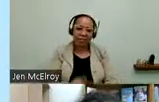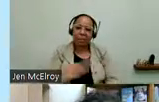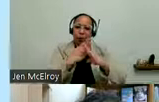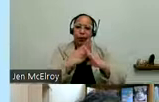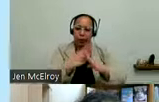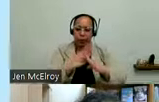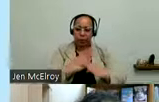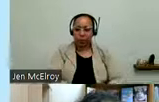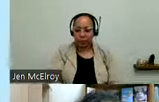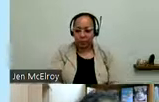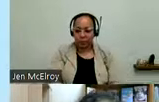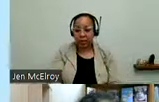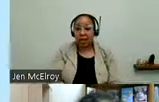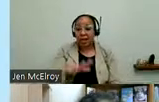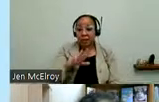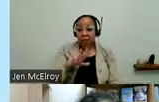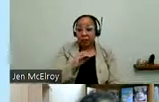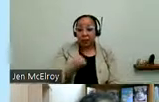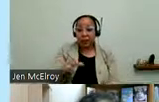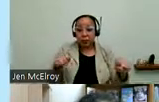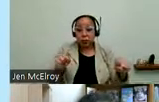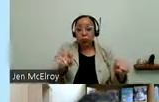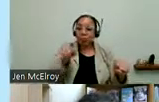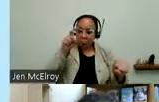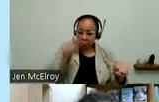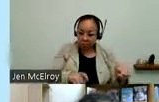scooters are required to be seated. And I suspect that not just for people